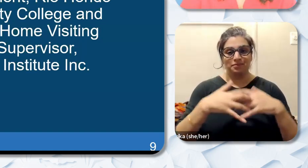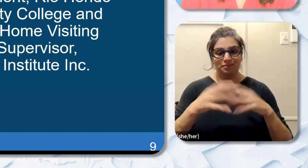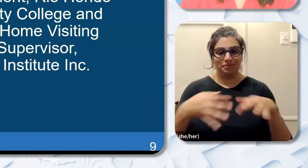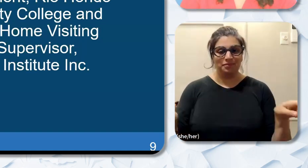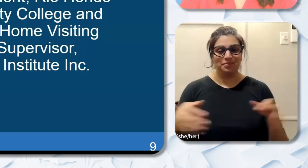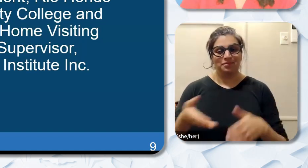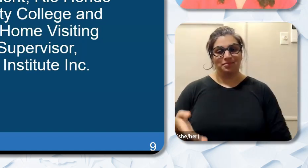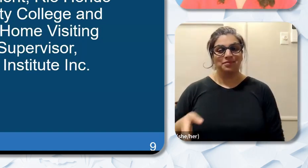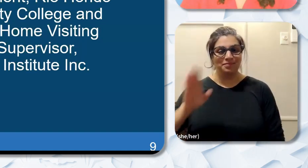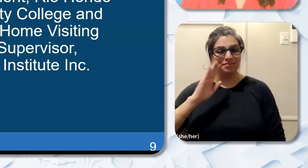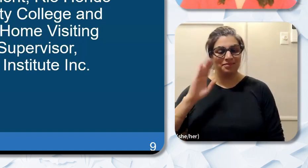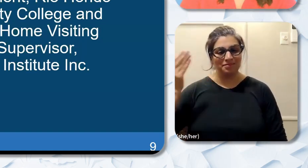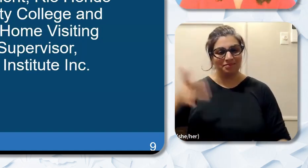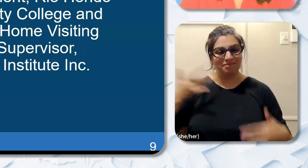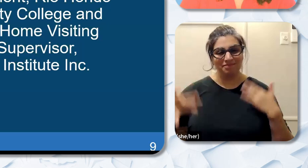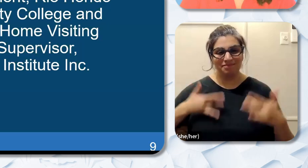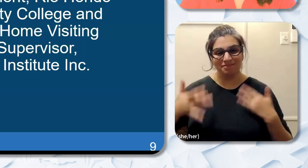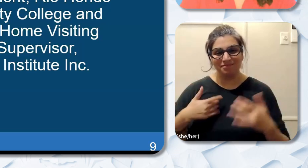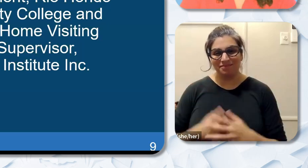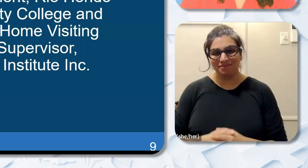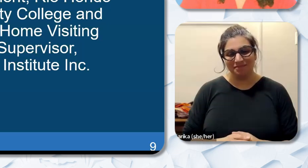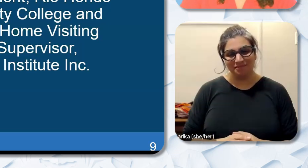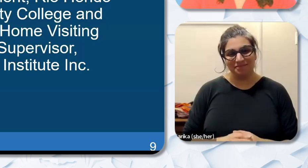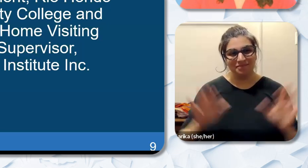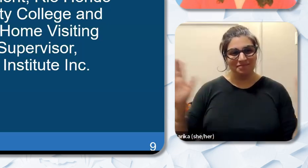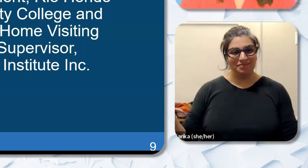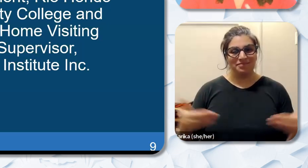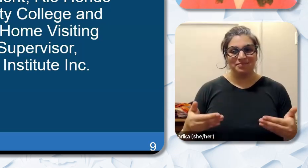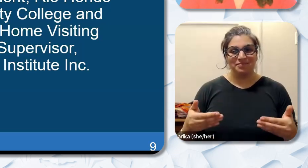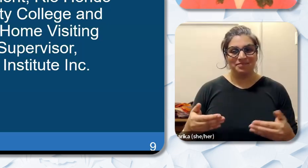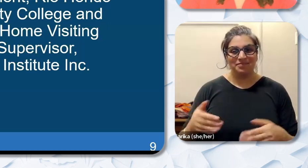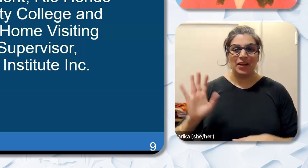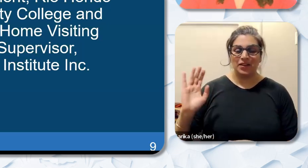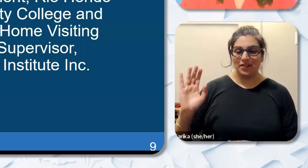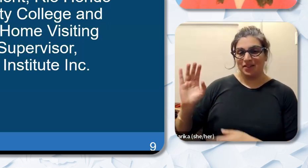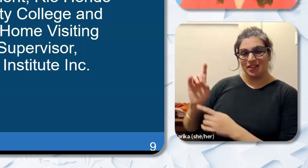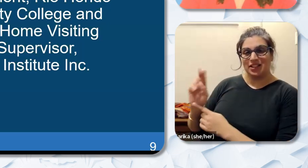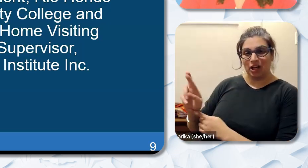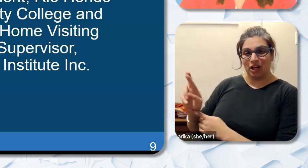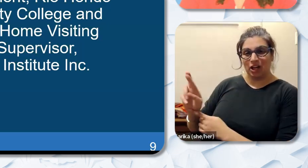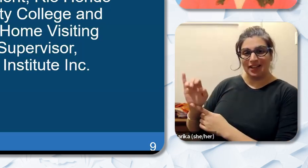I am excited to introduce our guest speaker for today Dr. Taisha Stewart.